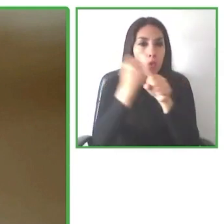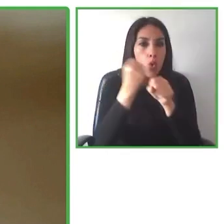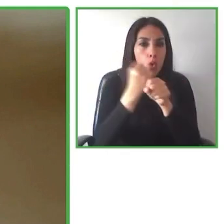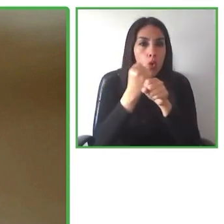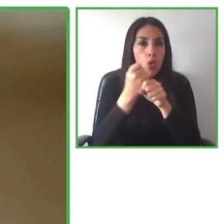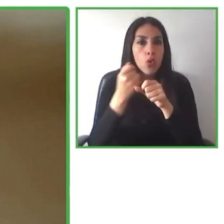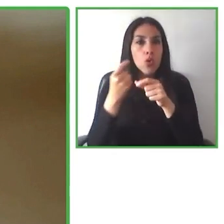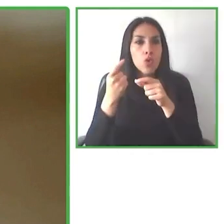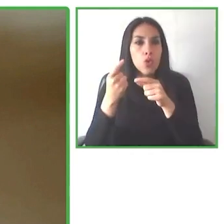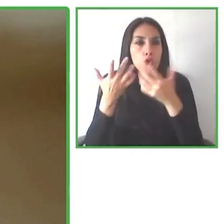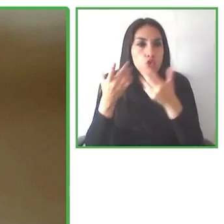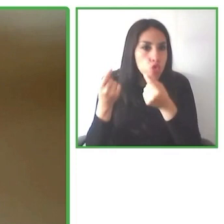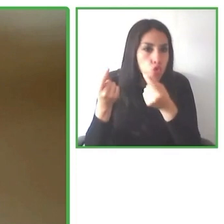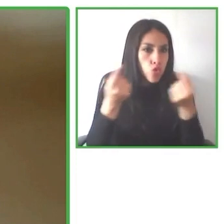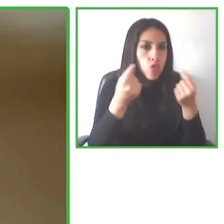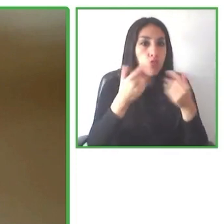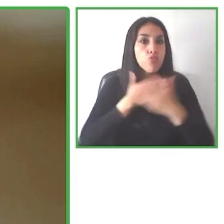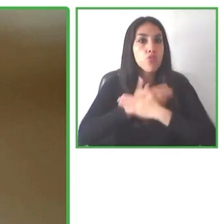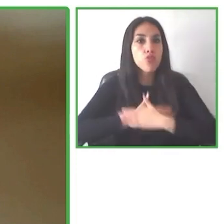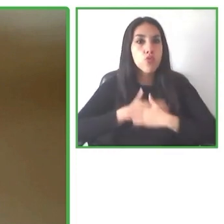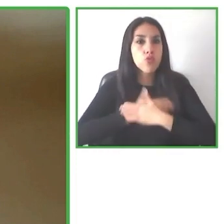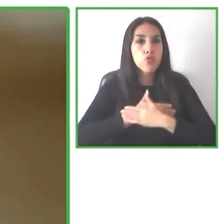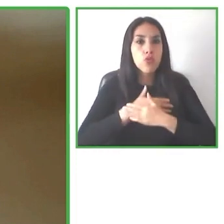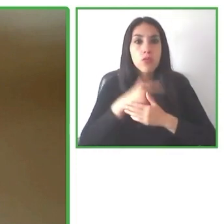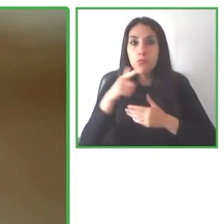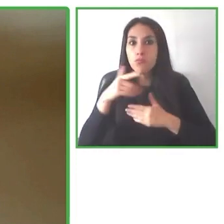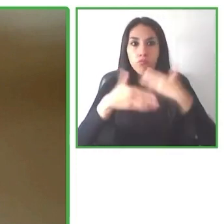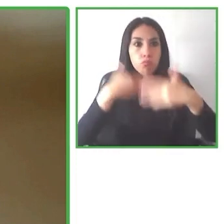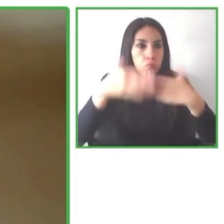of providing tourism for all or tourism without borders.